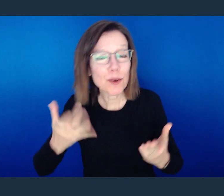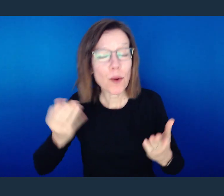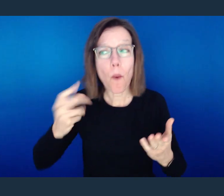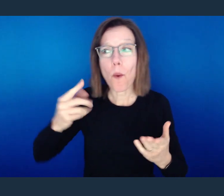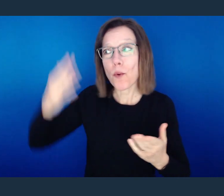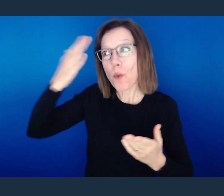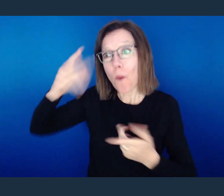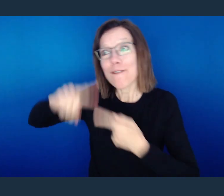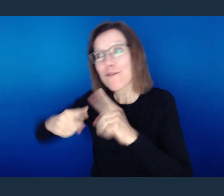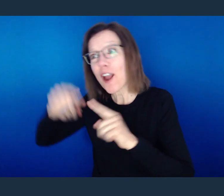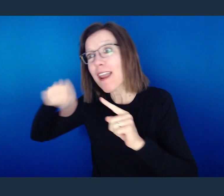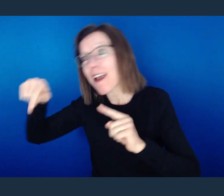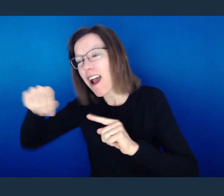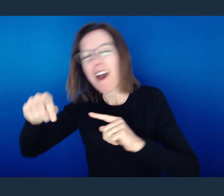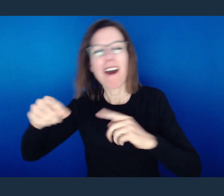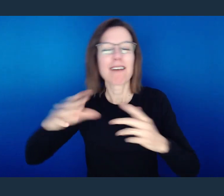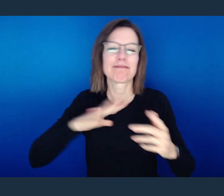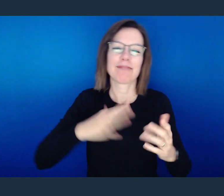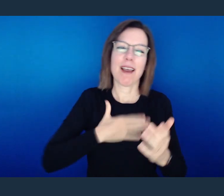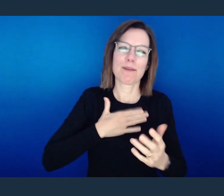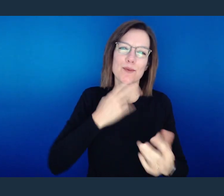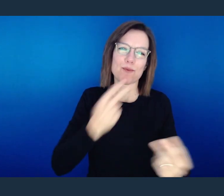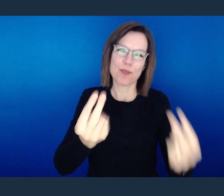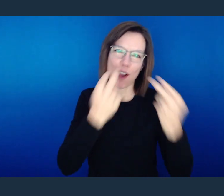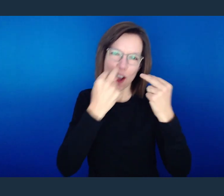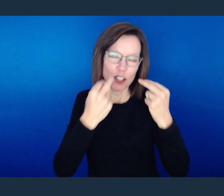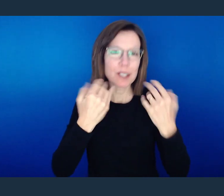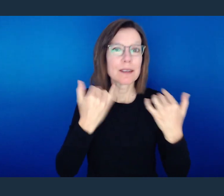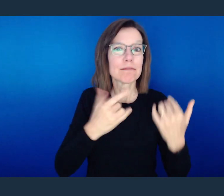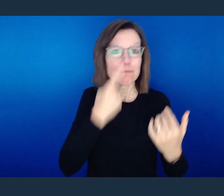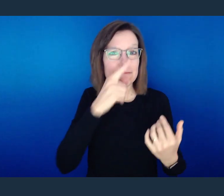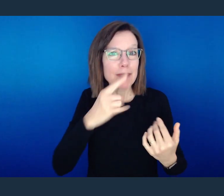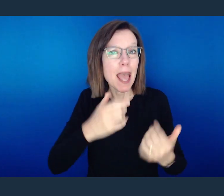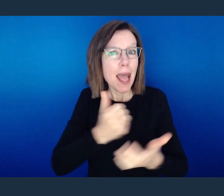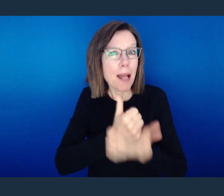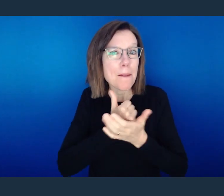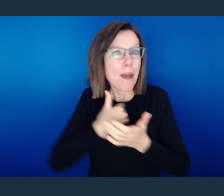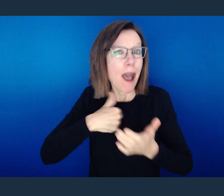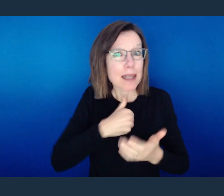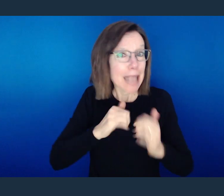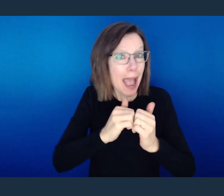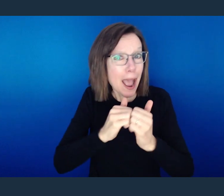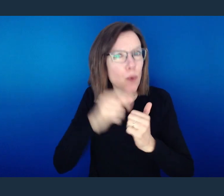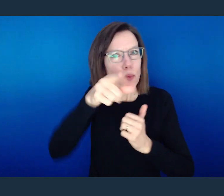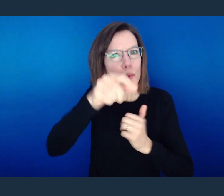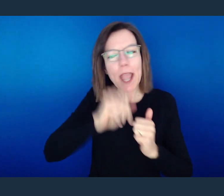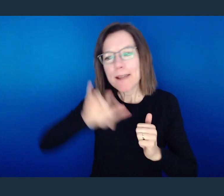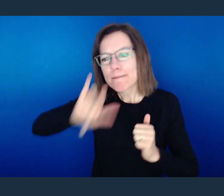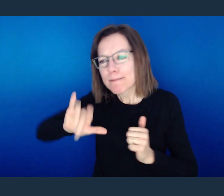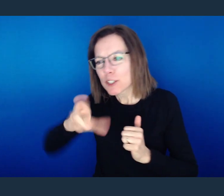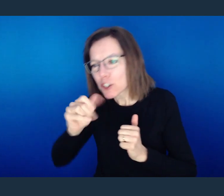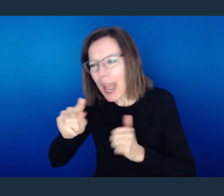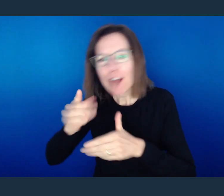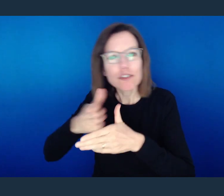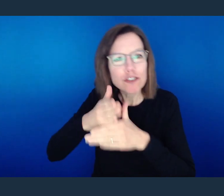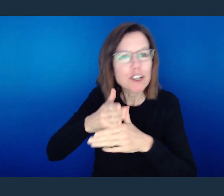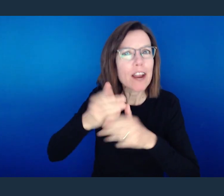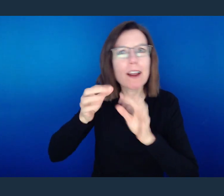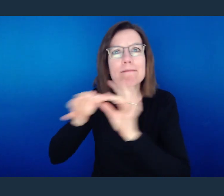Help us spread the gospel by hitting the "share" button on whatever platform you're on, and allow others too to experience the word of God.